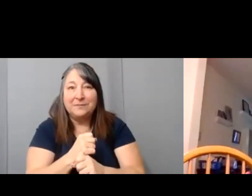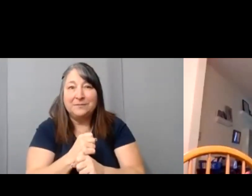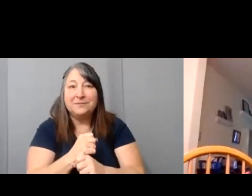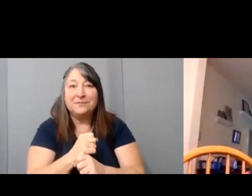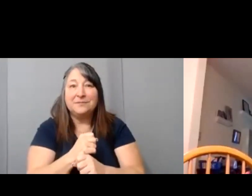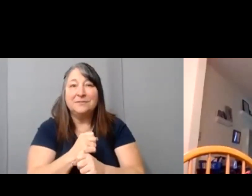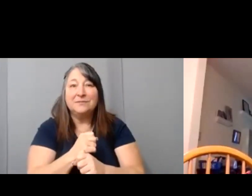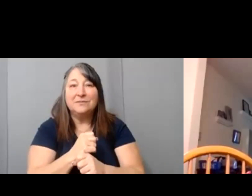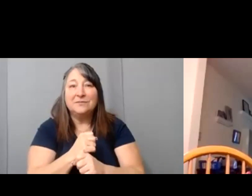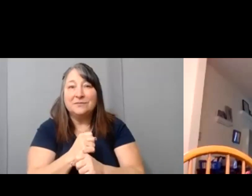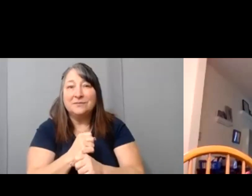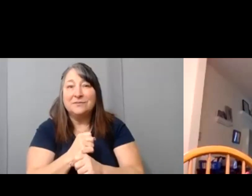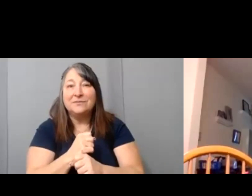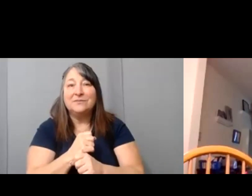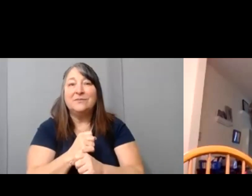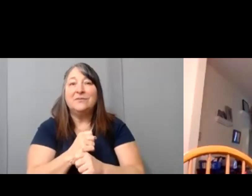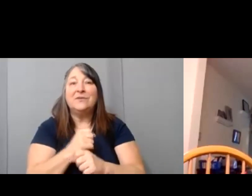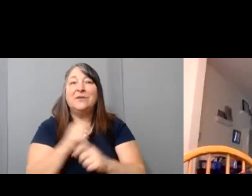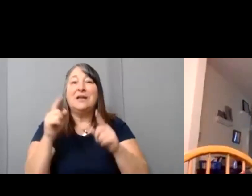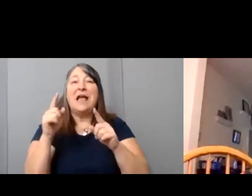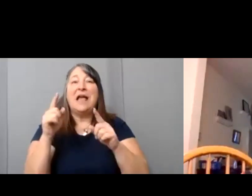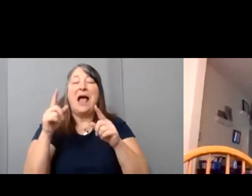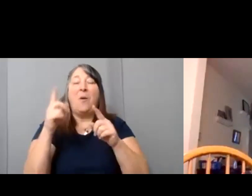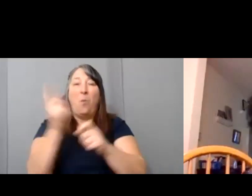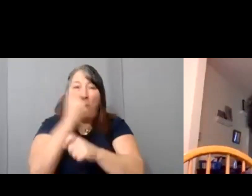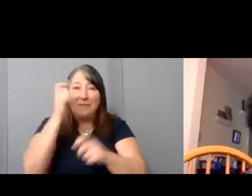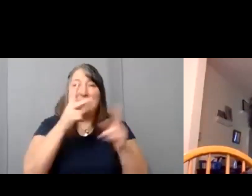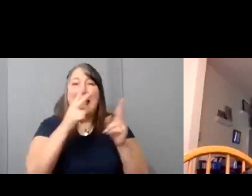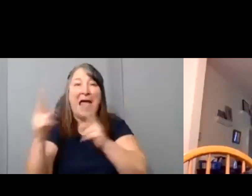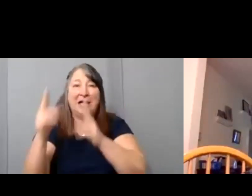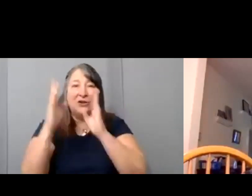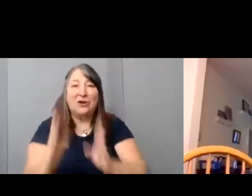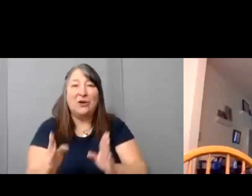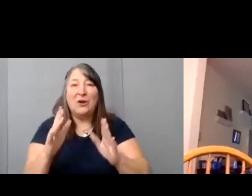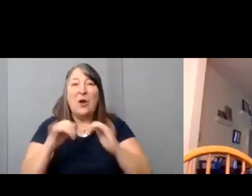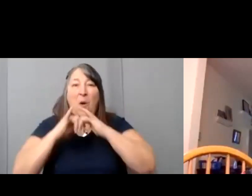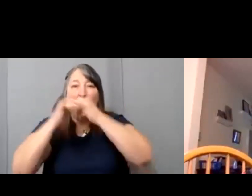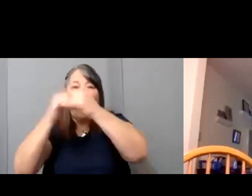editor award and Scott Klumb won that award.